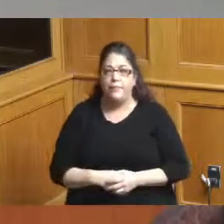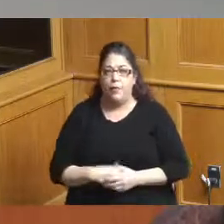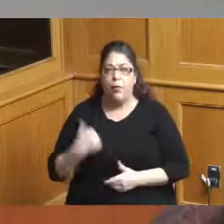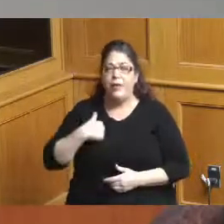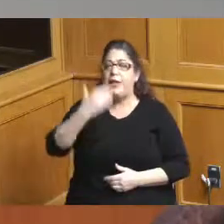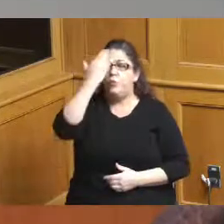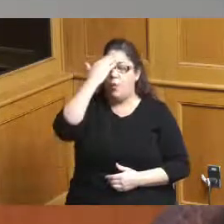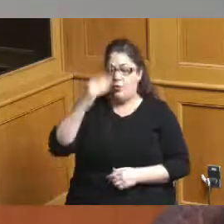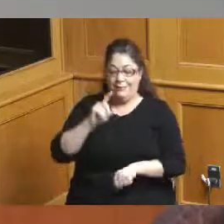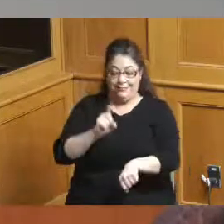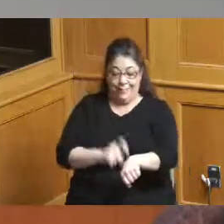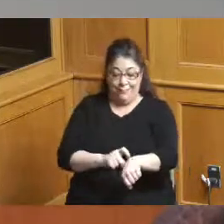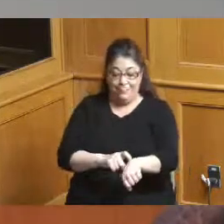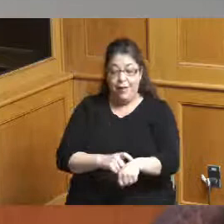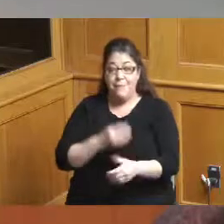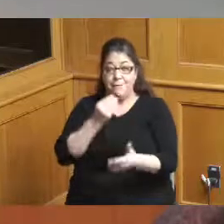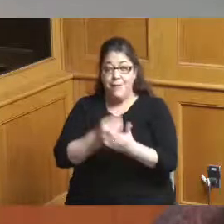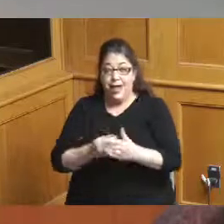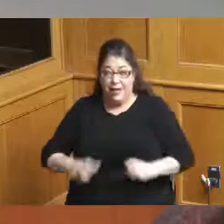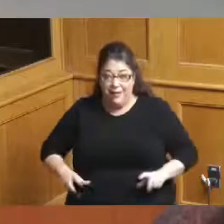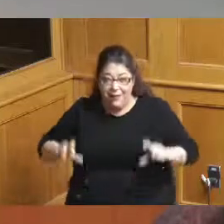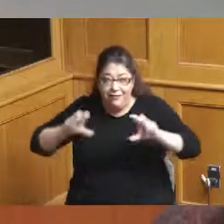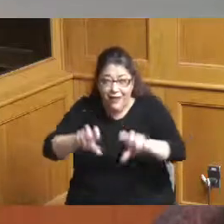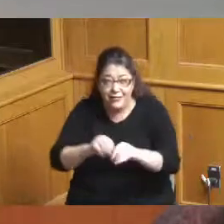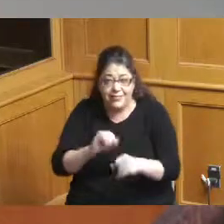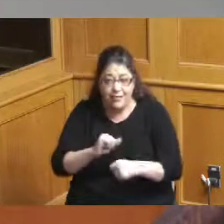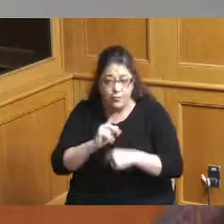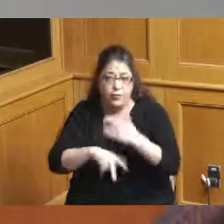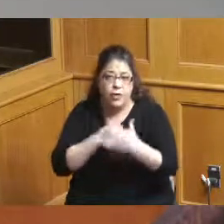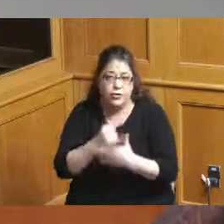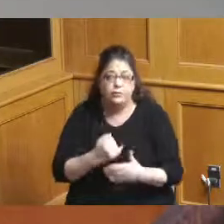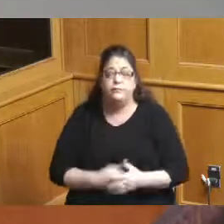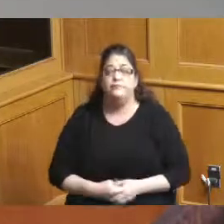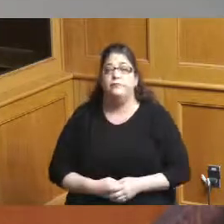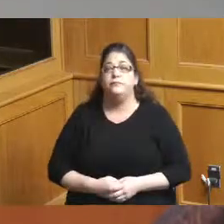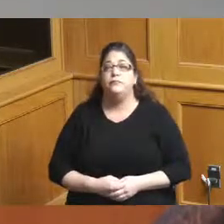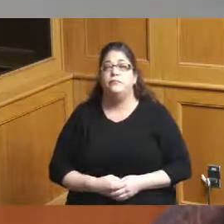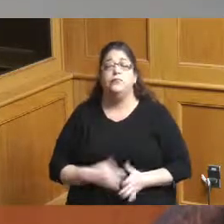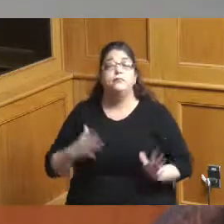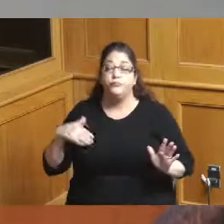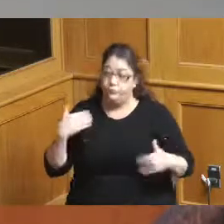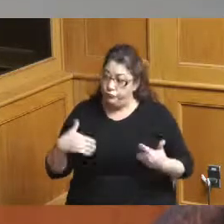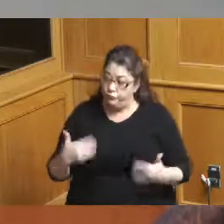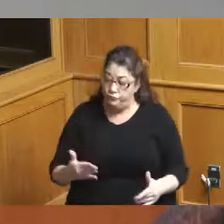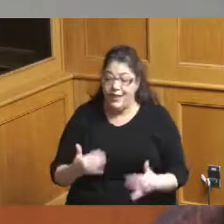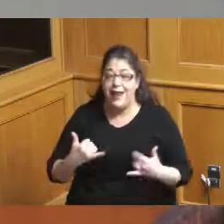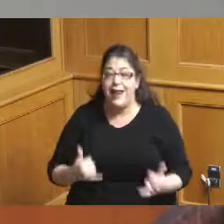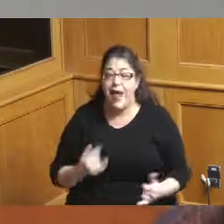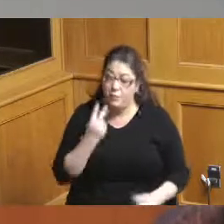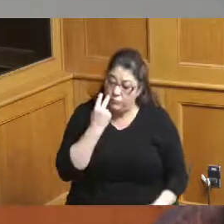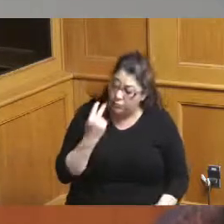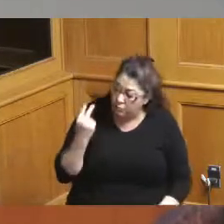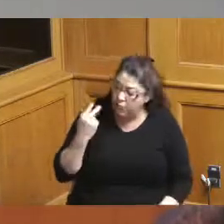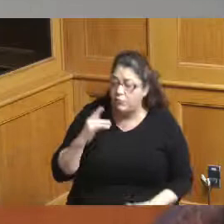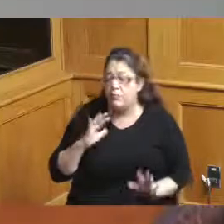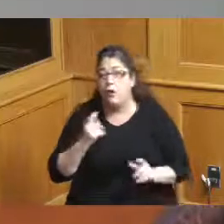in time and money and so as we have moved forward and tried to understand the benefit of having